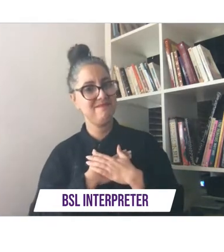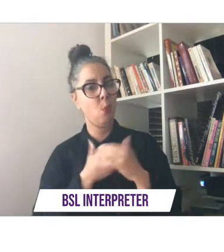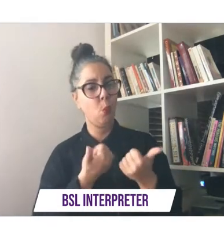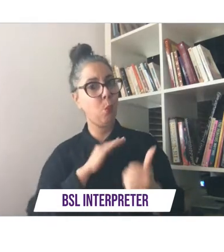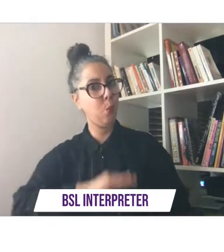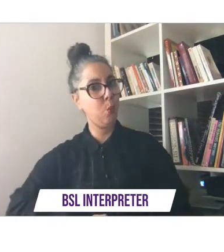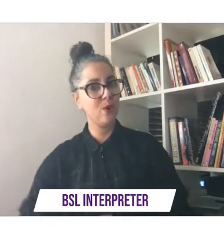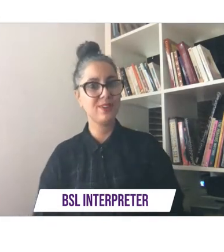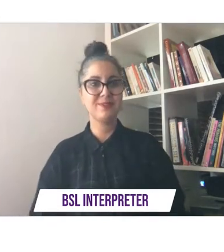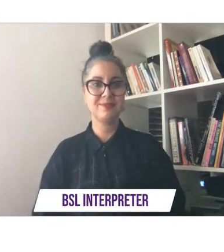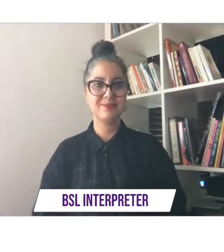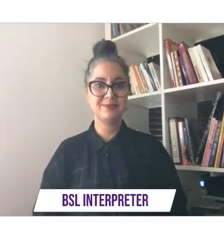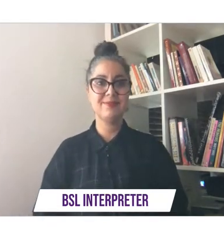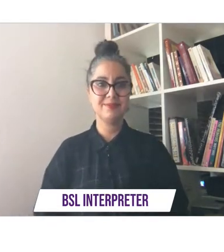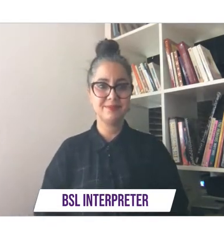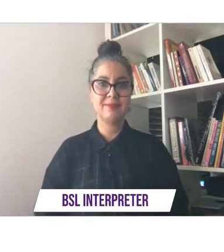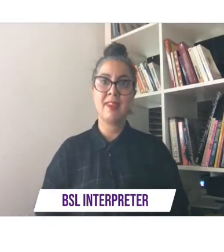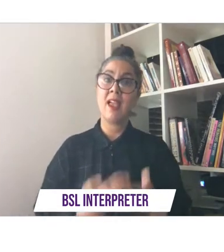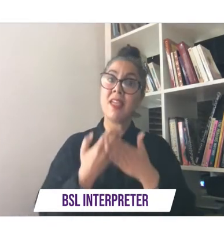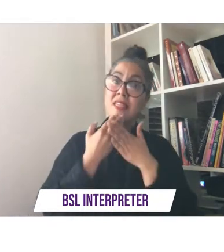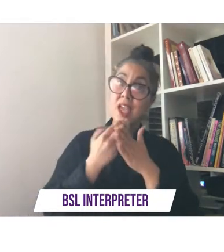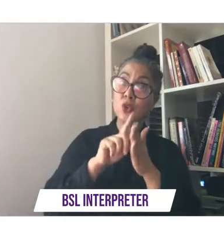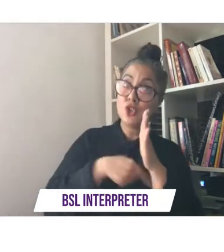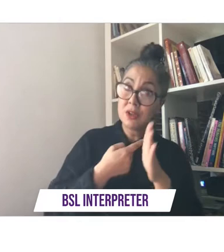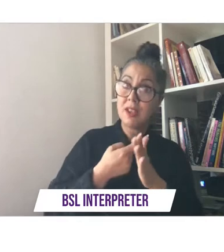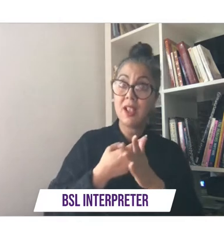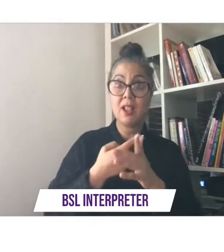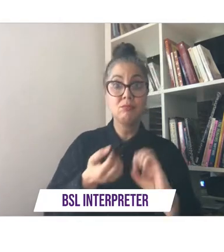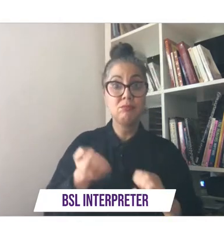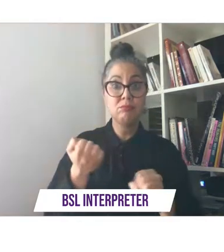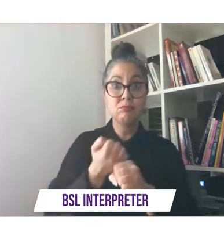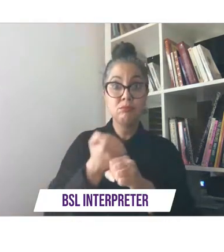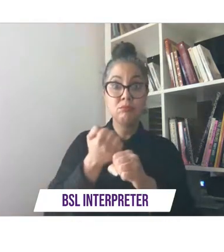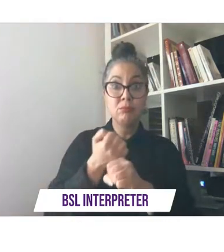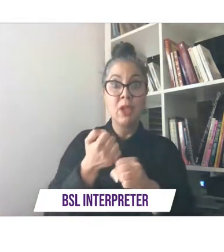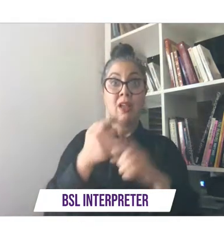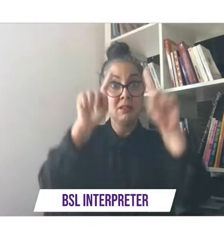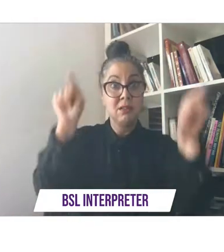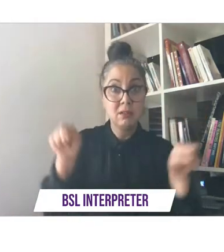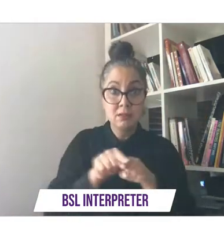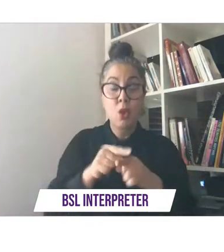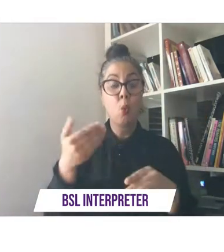thanks to justine for producing the skill builder workshop and to diane quinn helen mcaleer sarah